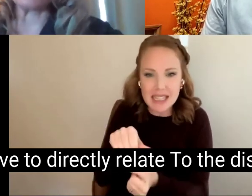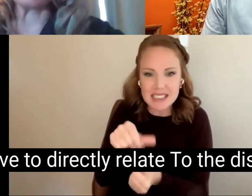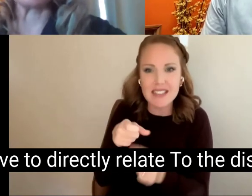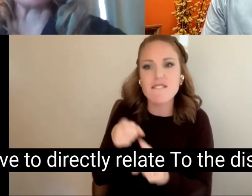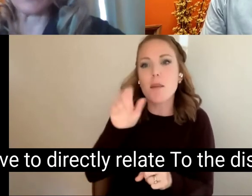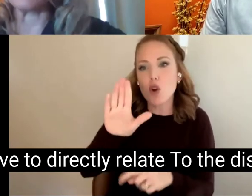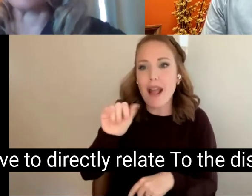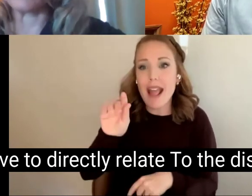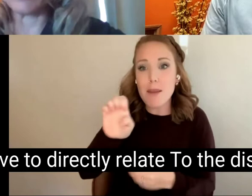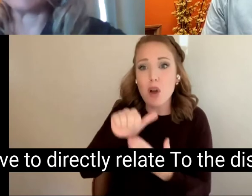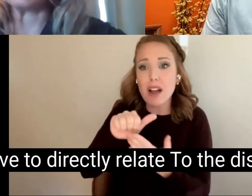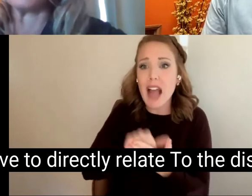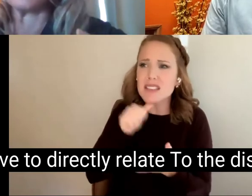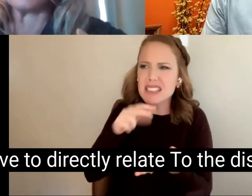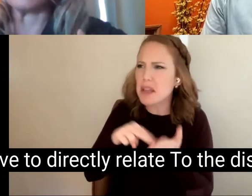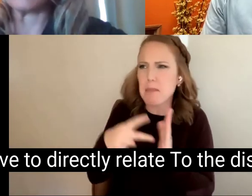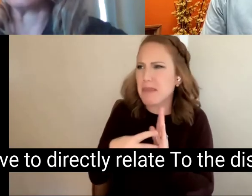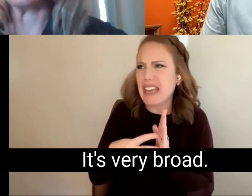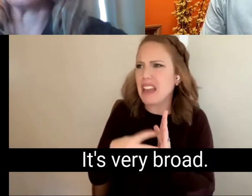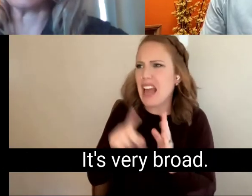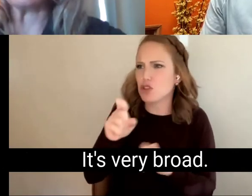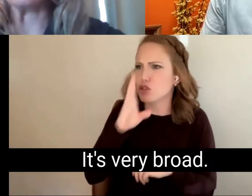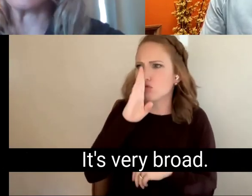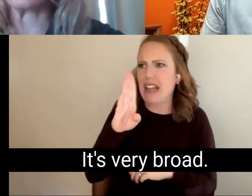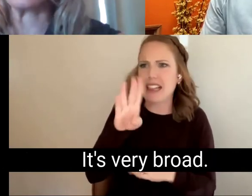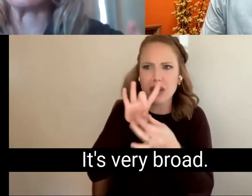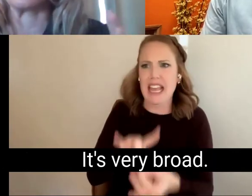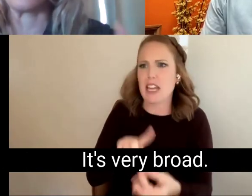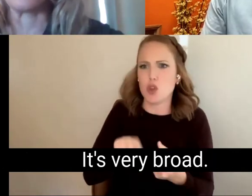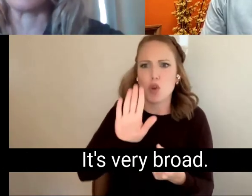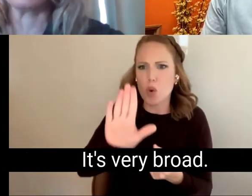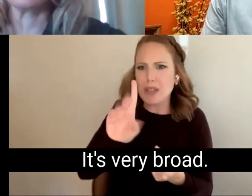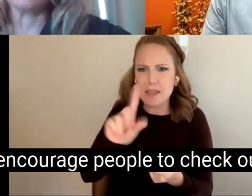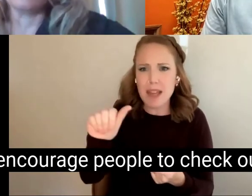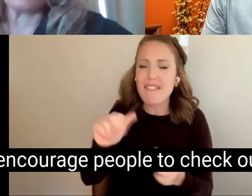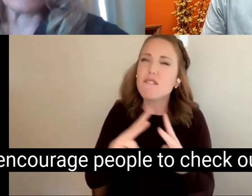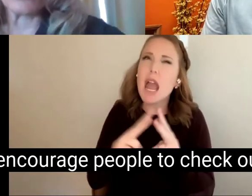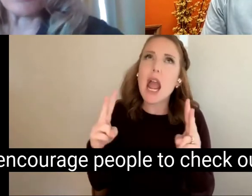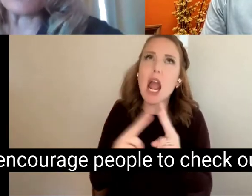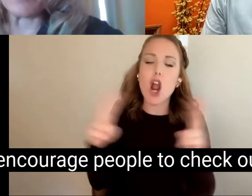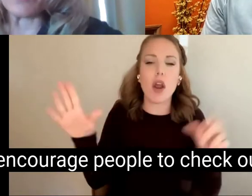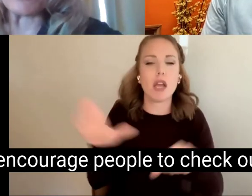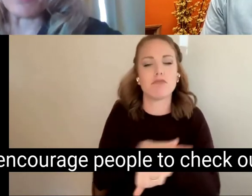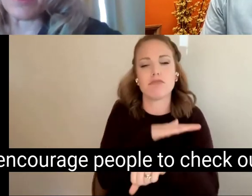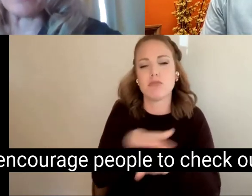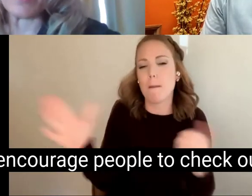have to directly relate To the disability. It's very broad. I encourage people to check out that